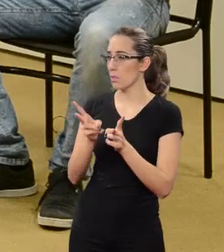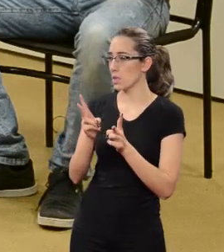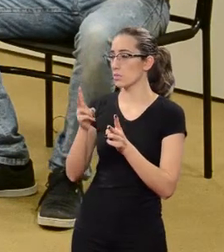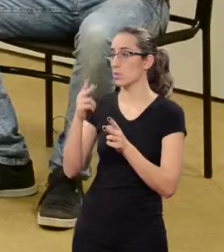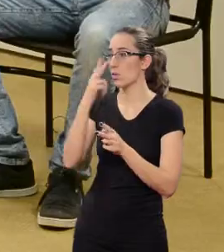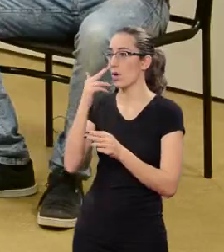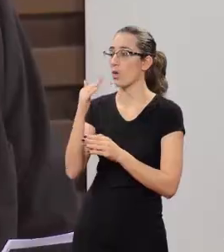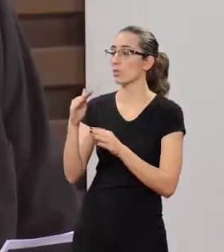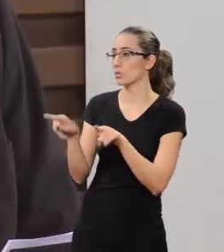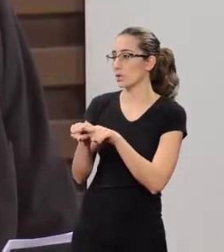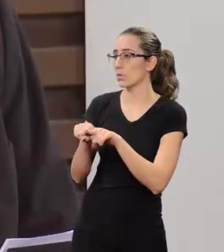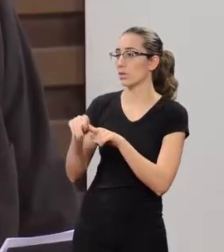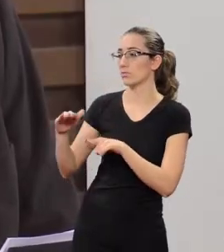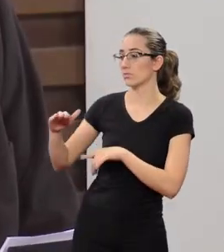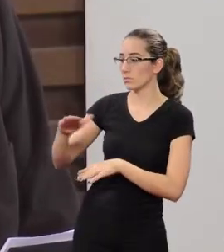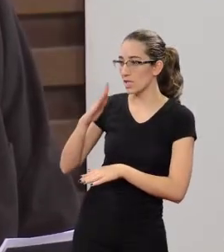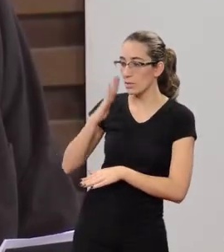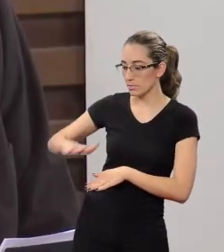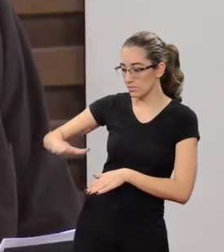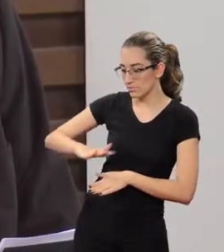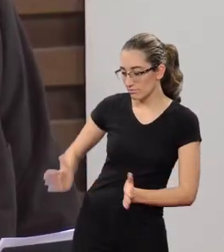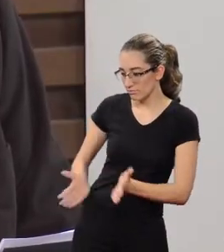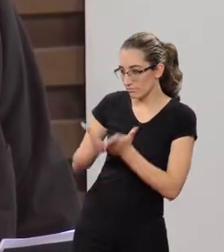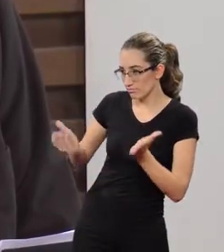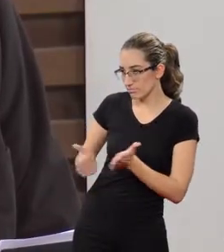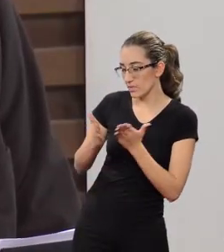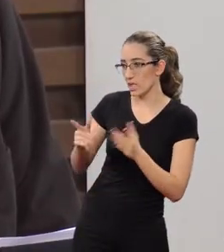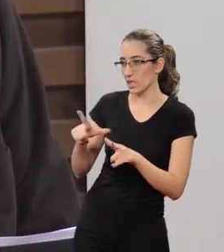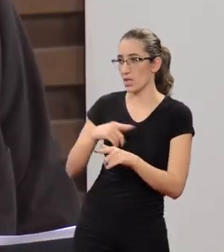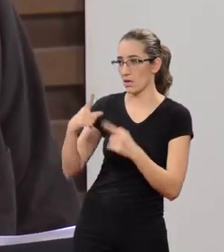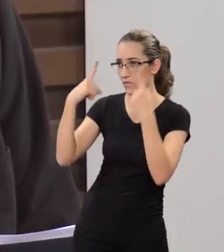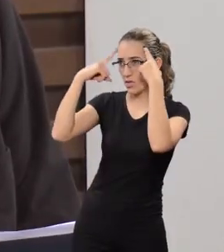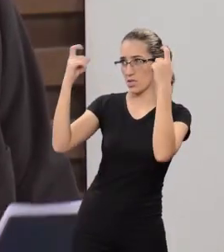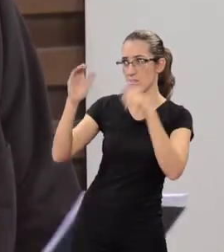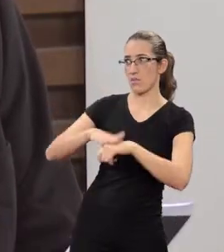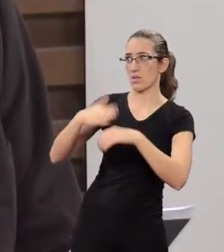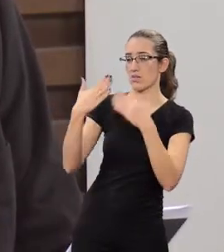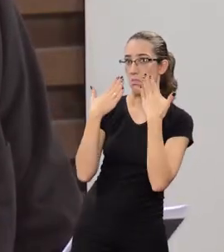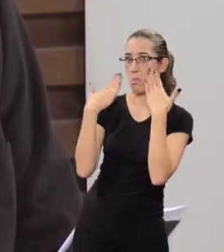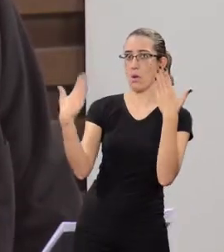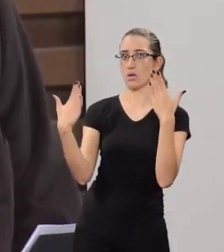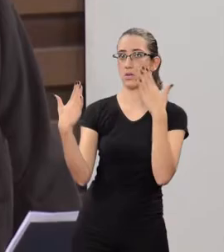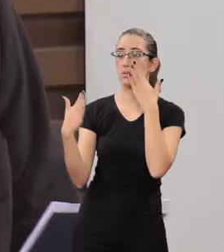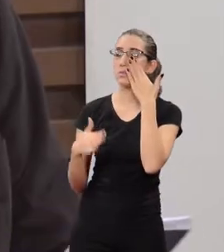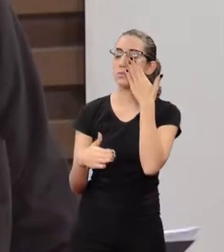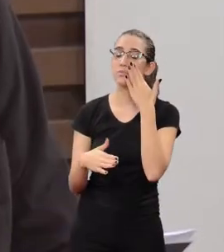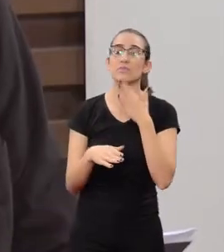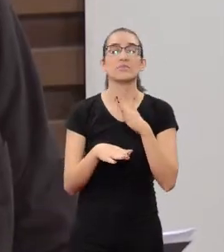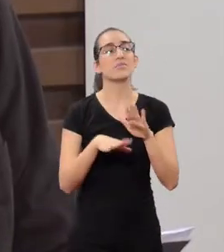Especially with low-income people whose violence is more evident in such social level.